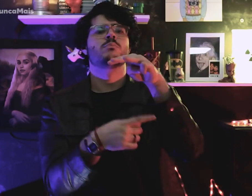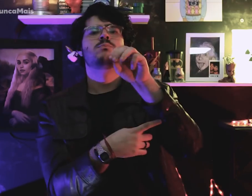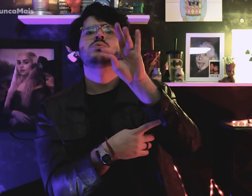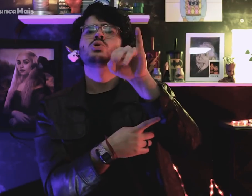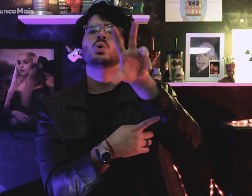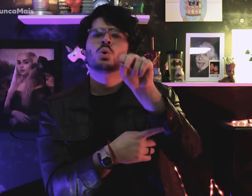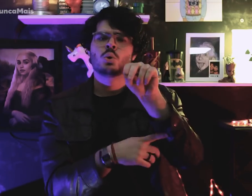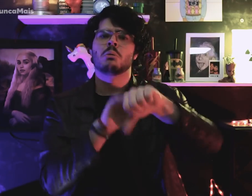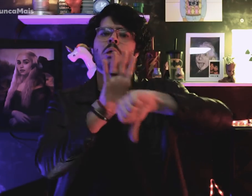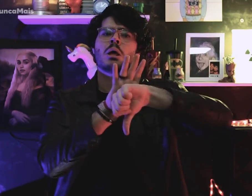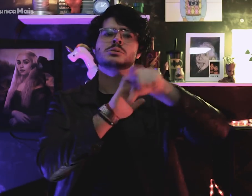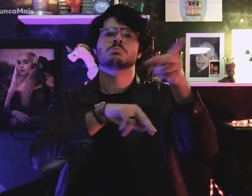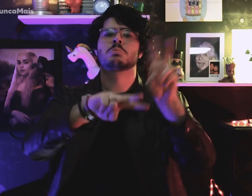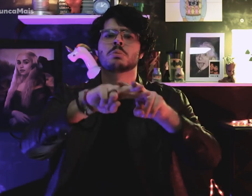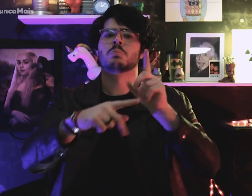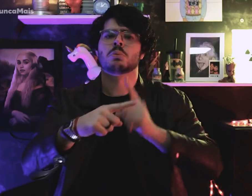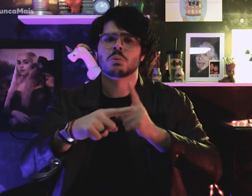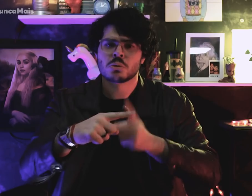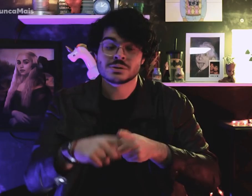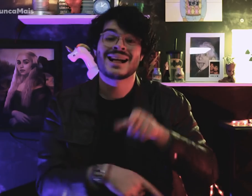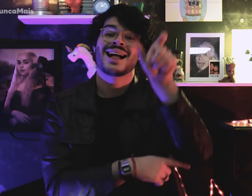Mas qual o crime que ela cometeu?